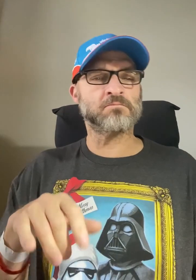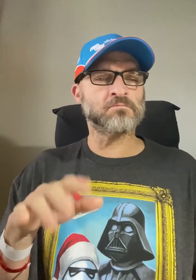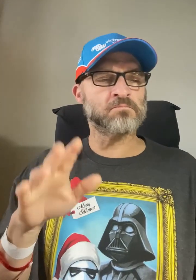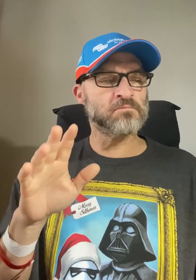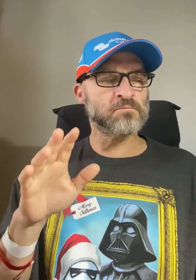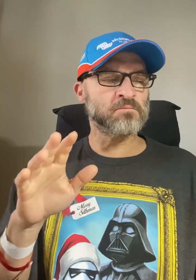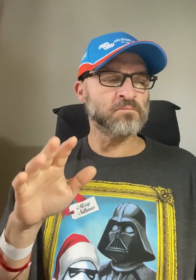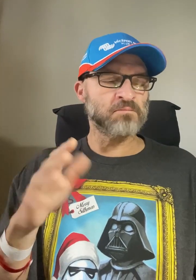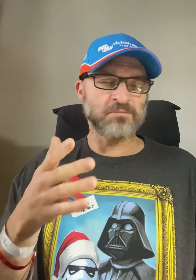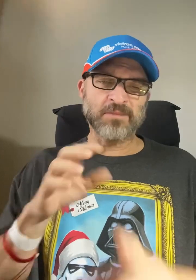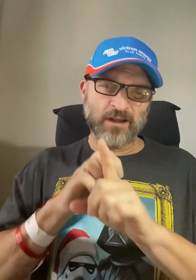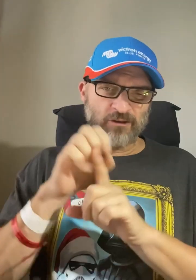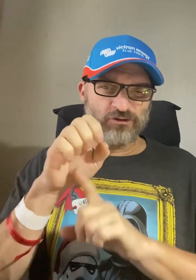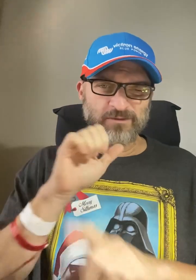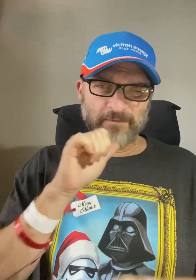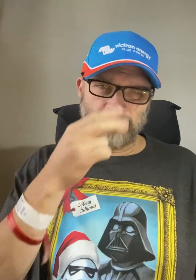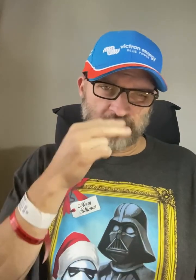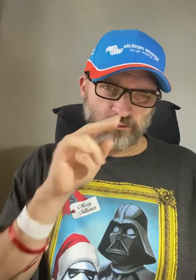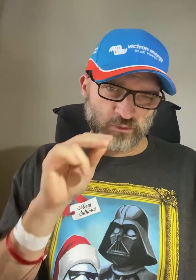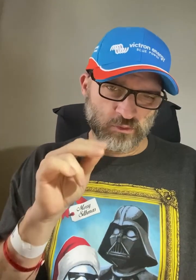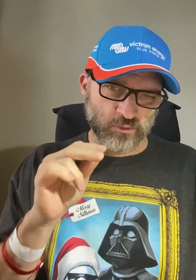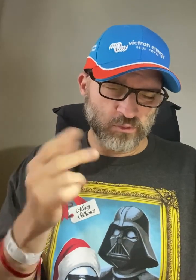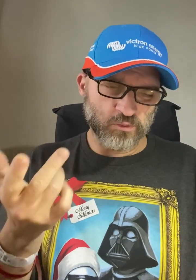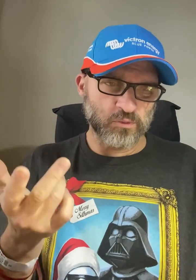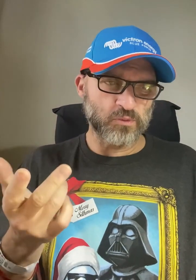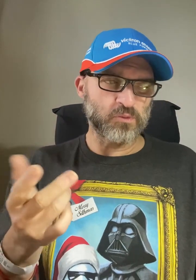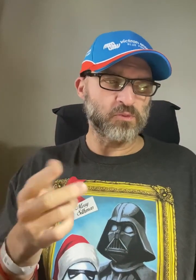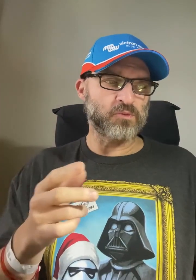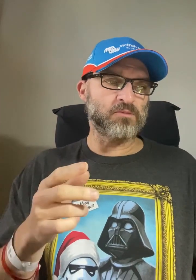Cancer is not funny. No.